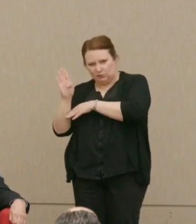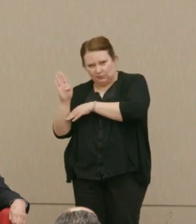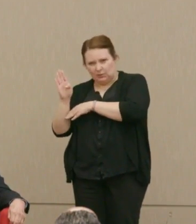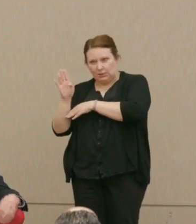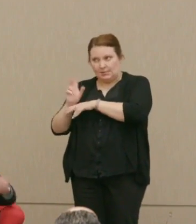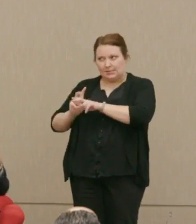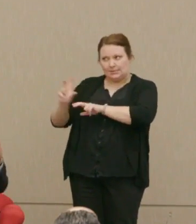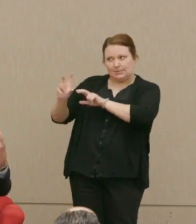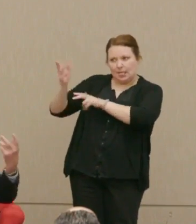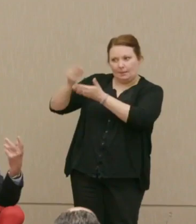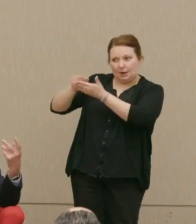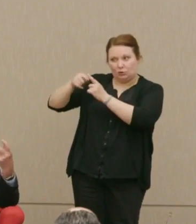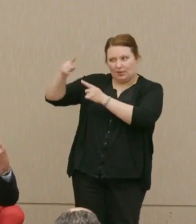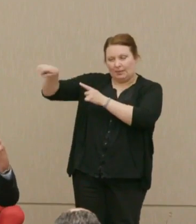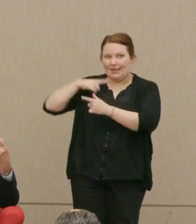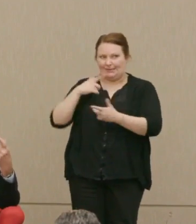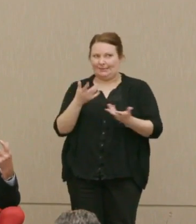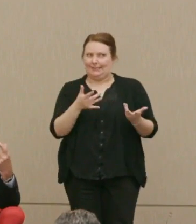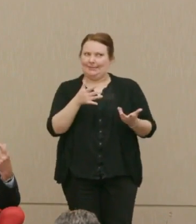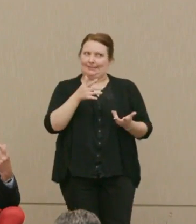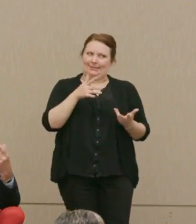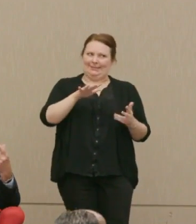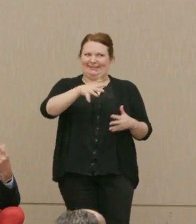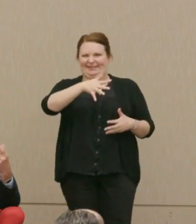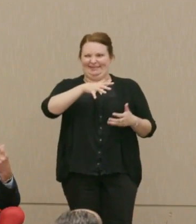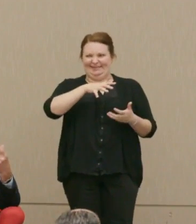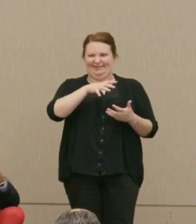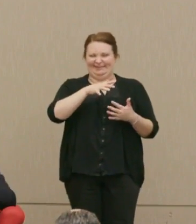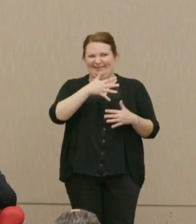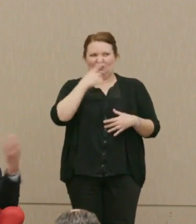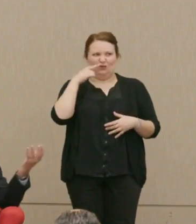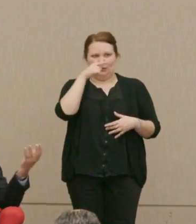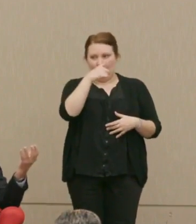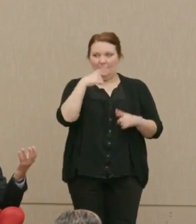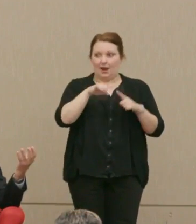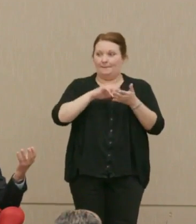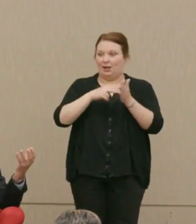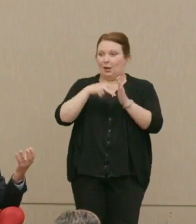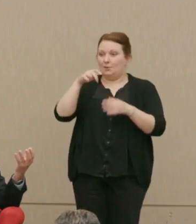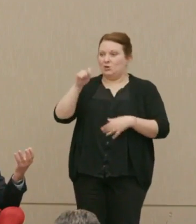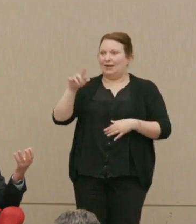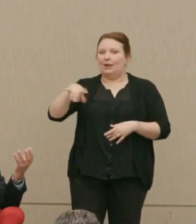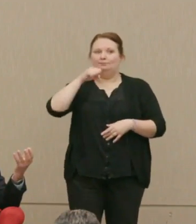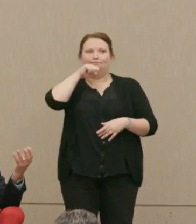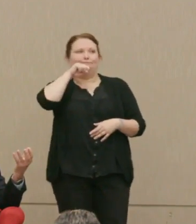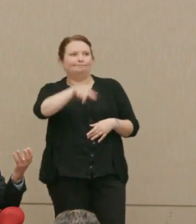That is not only questionable, to say the least, in itself, it means that Putin can reveal that anytime he wants.